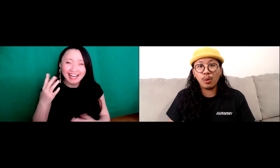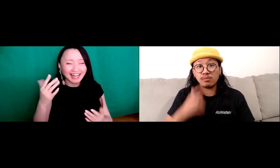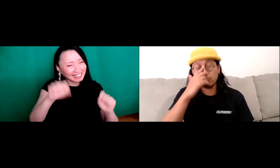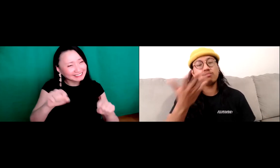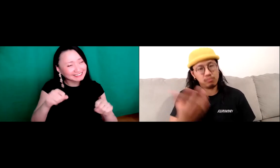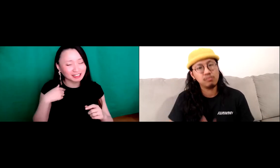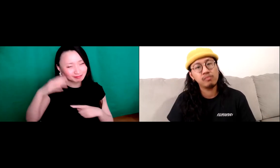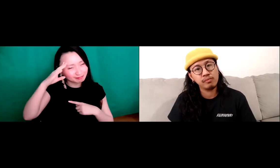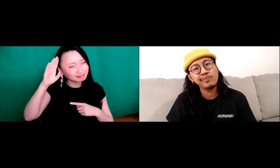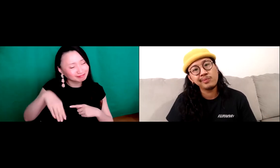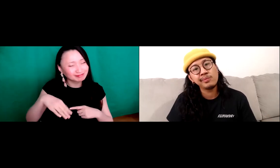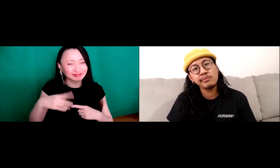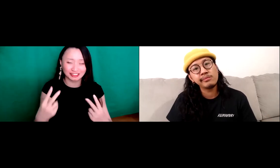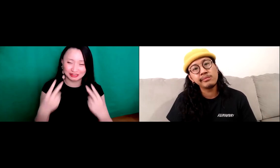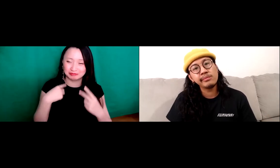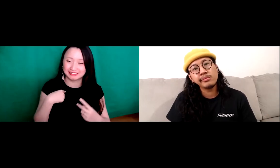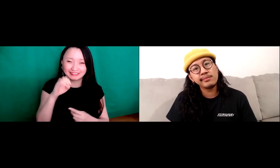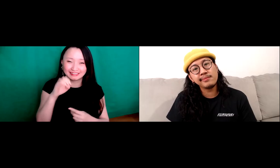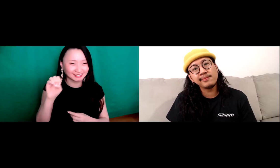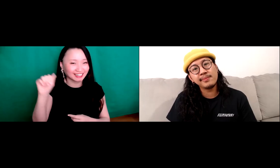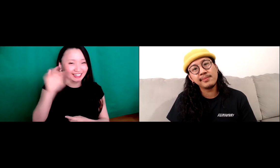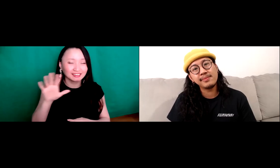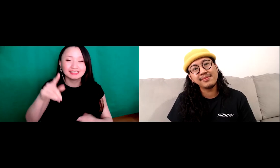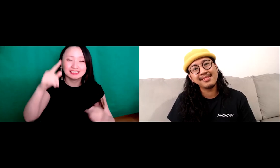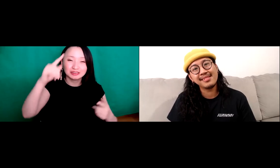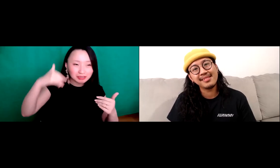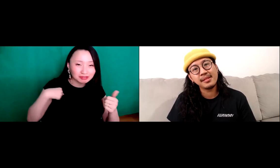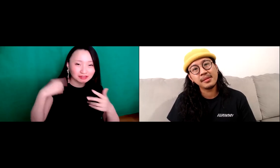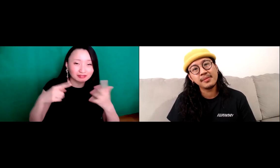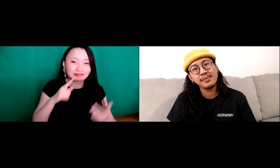its identity, you know myself as an adoptee included people look at me and they'll all